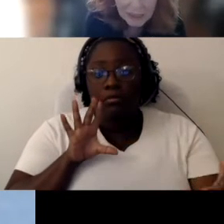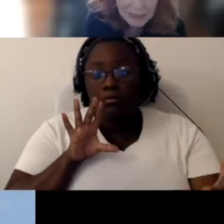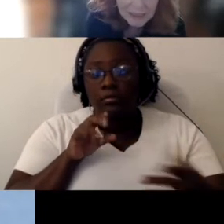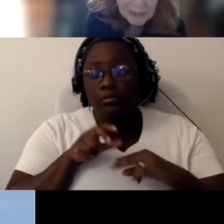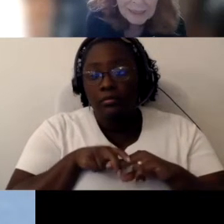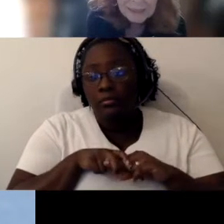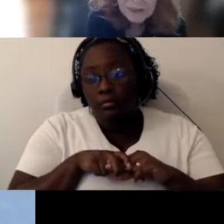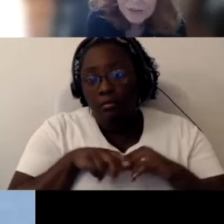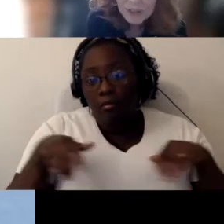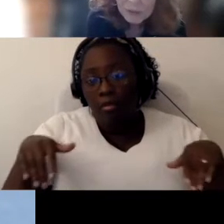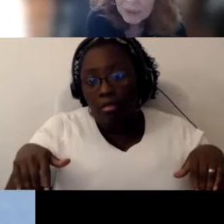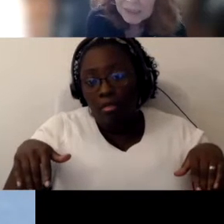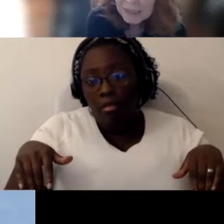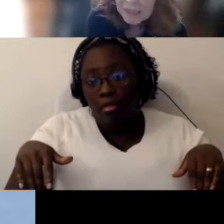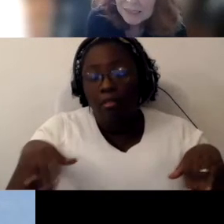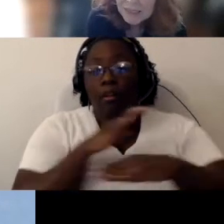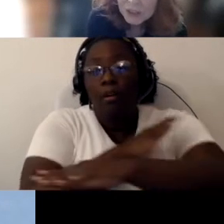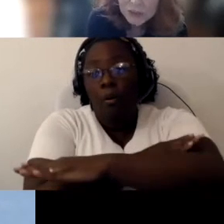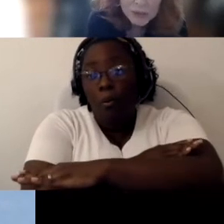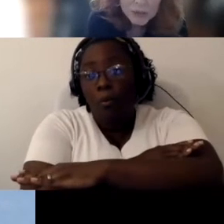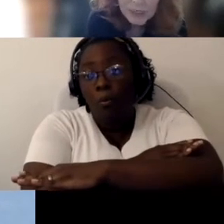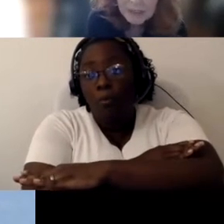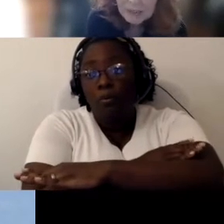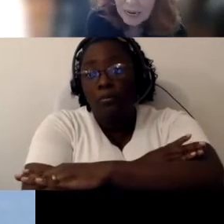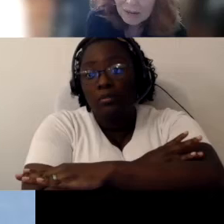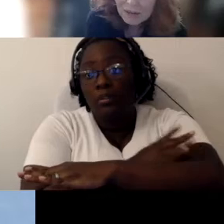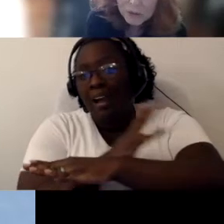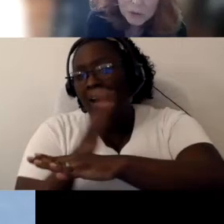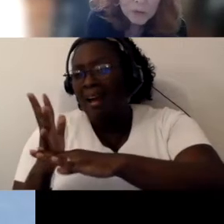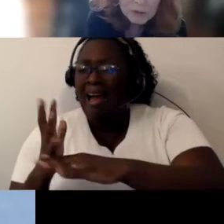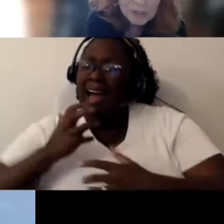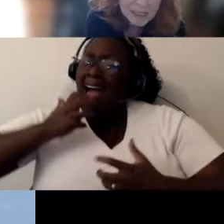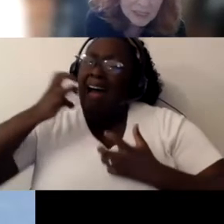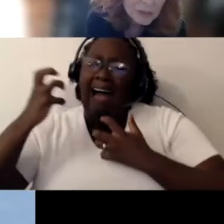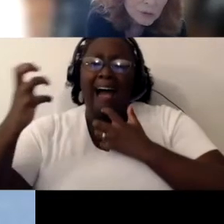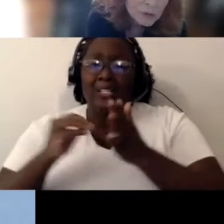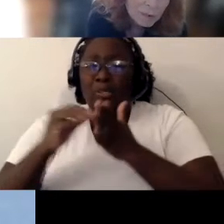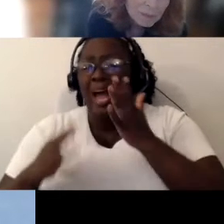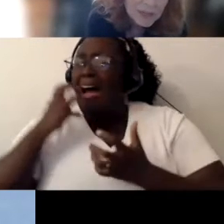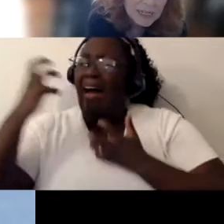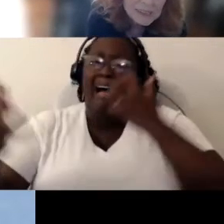The other thing you might see is a student who yells out, or who throws things, or drops